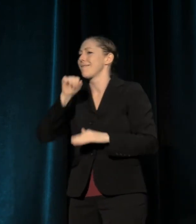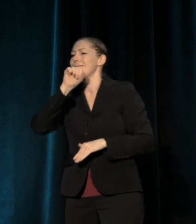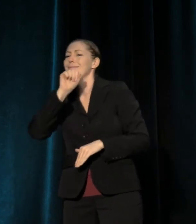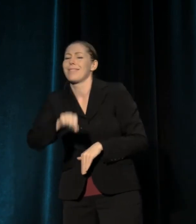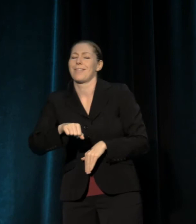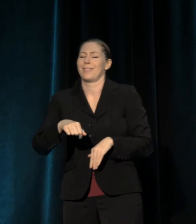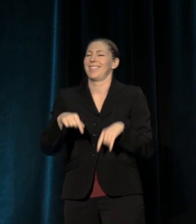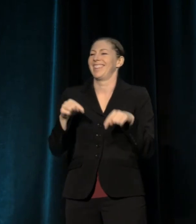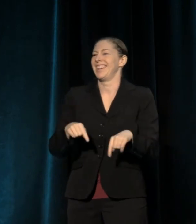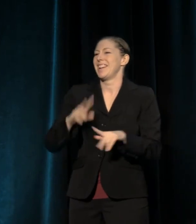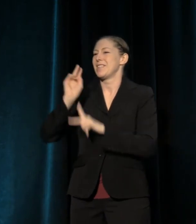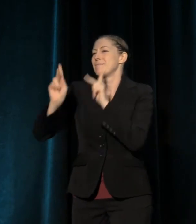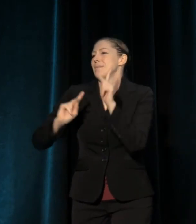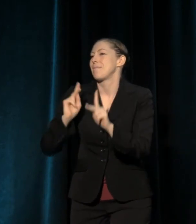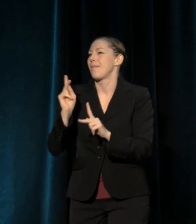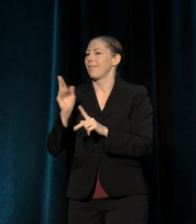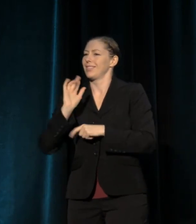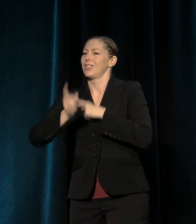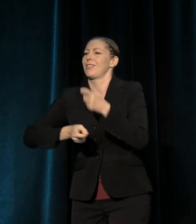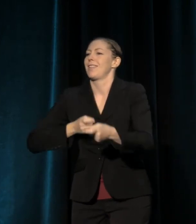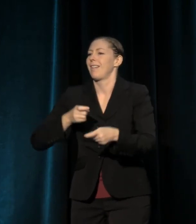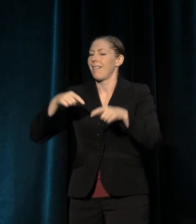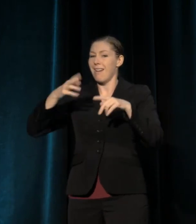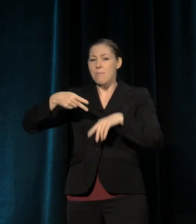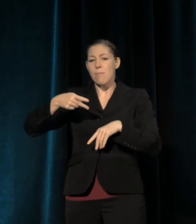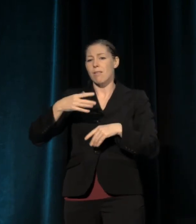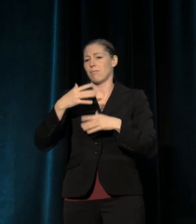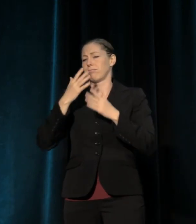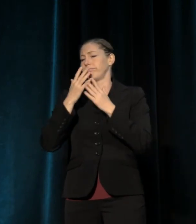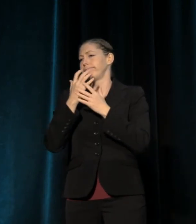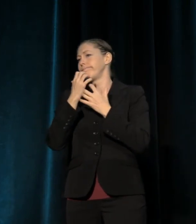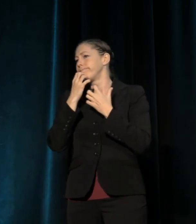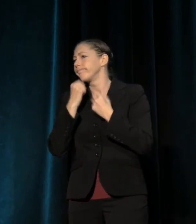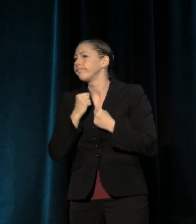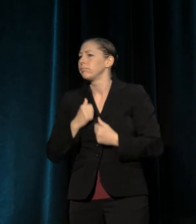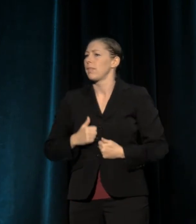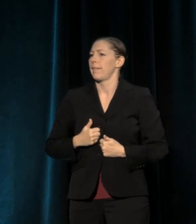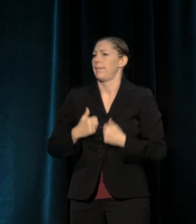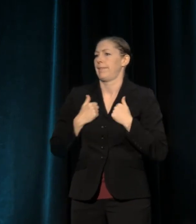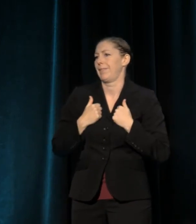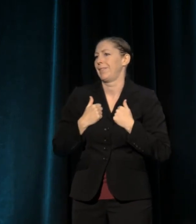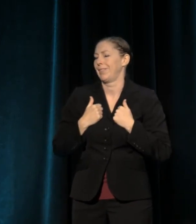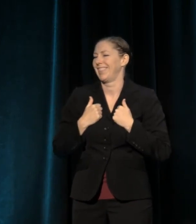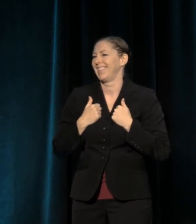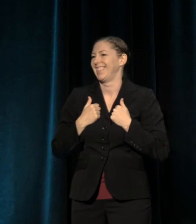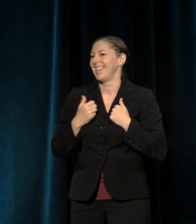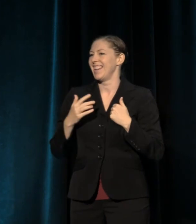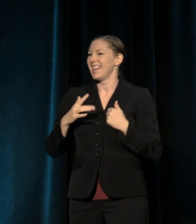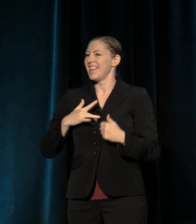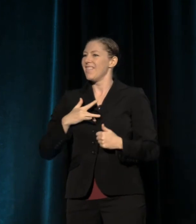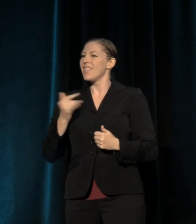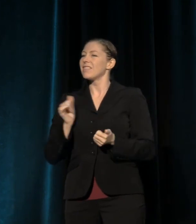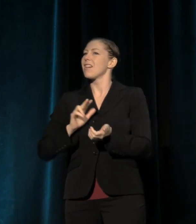Portland is a city that deeply believes in life, that feels deeply, that indeed has felt like the pulse of the resistance.